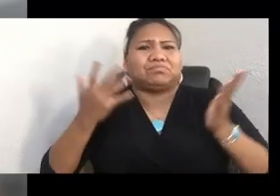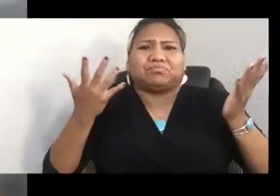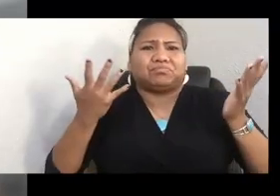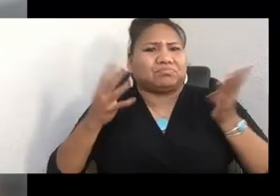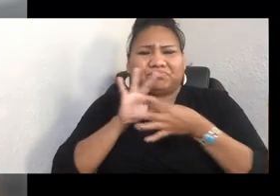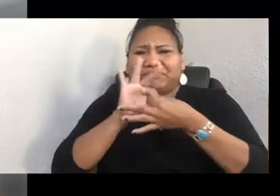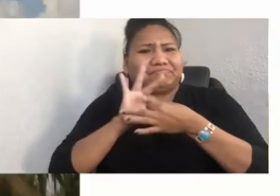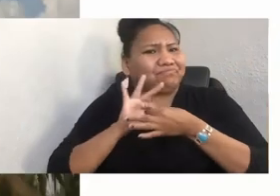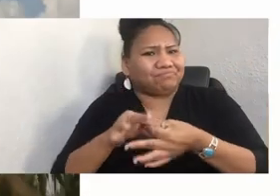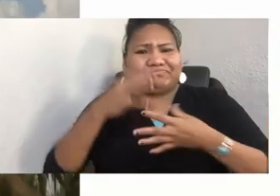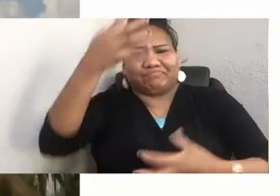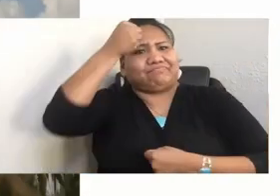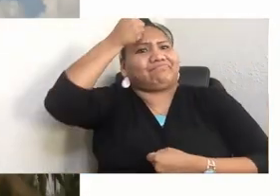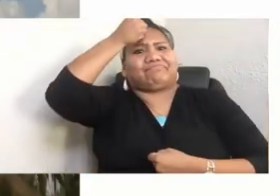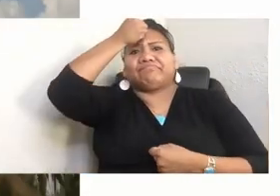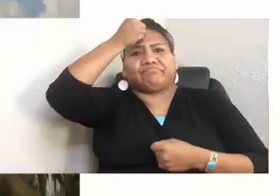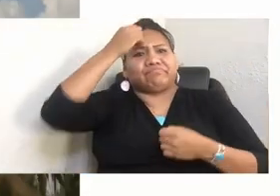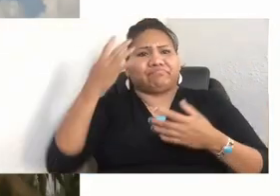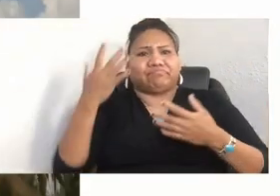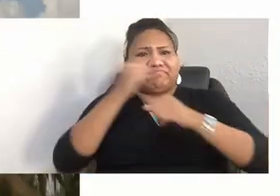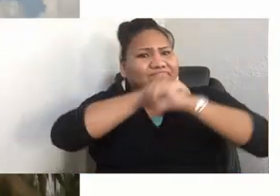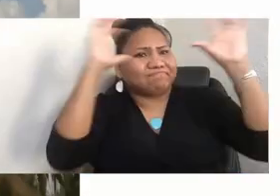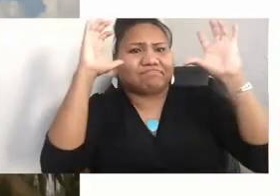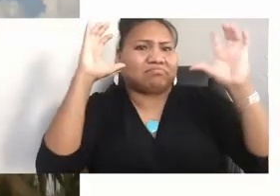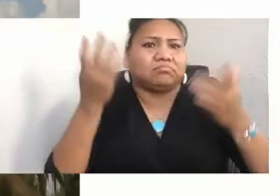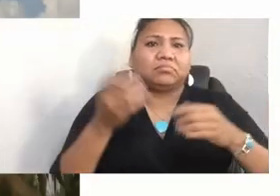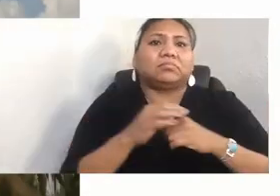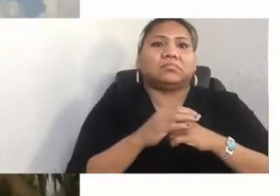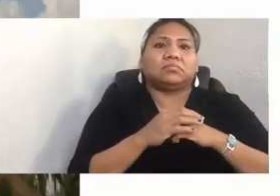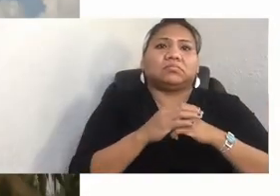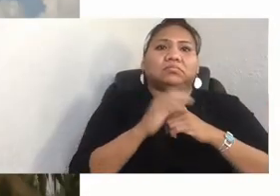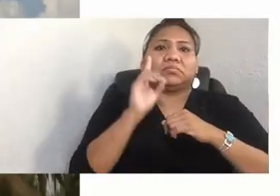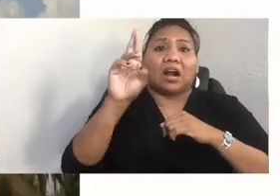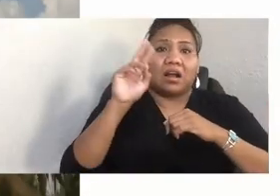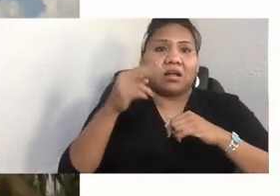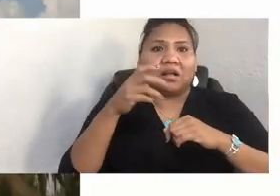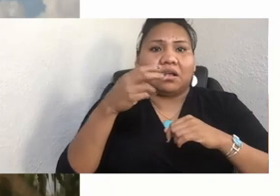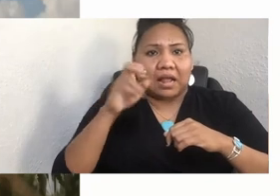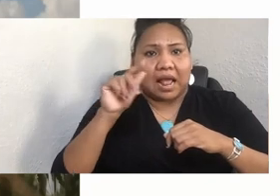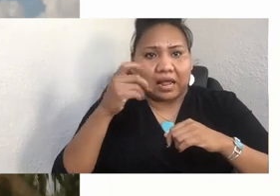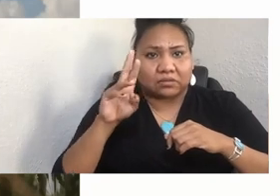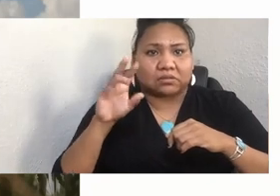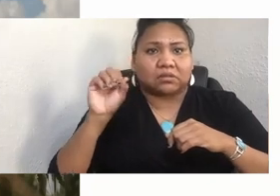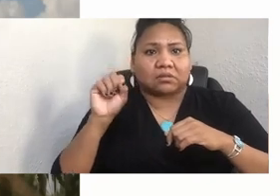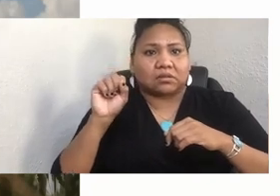Dr. Henrietta Mann discussed the topic of love with me at length.